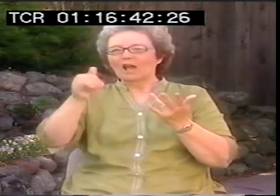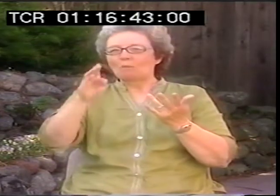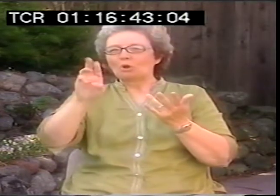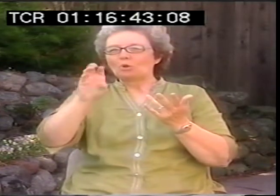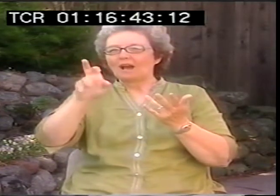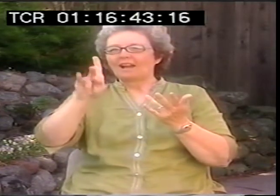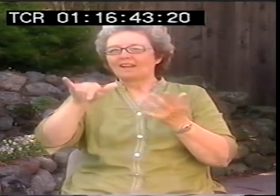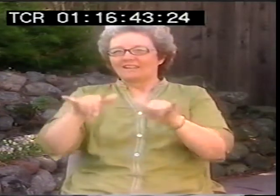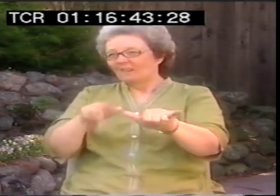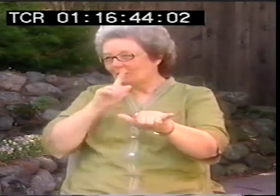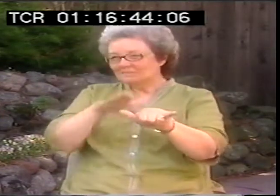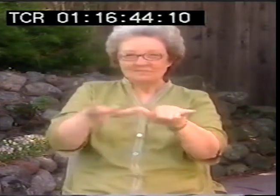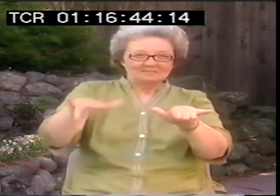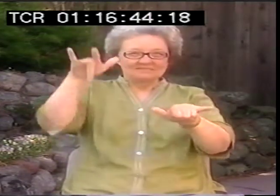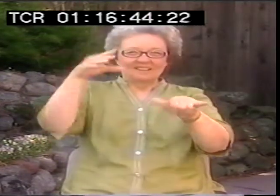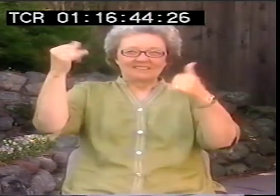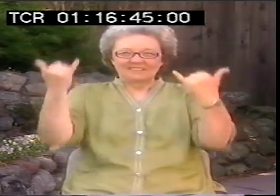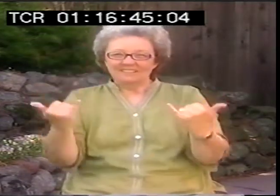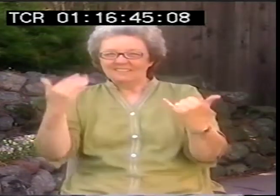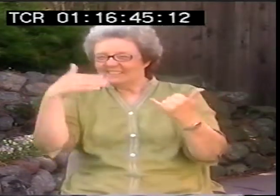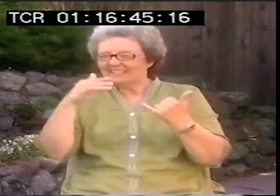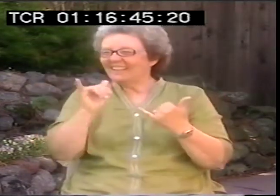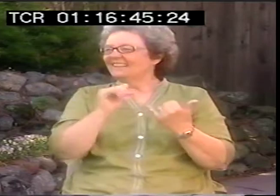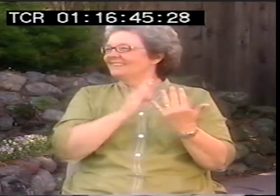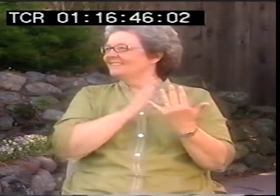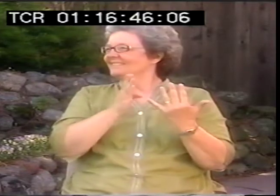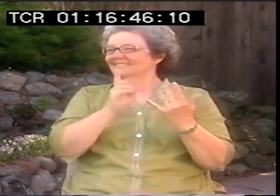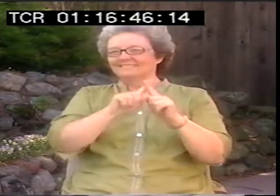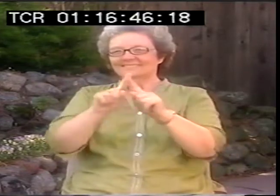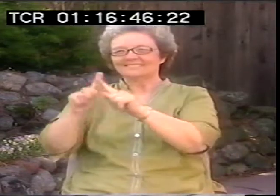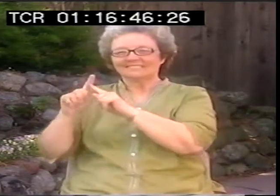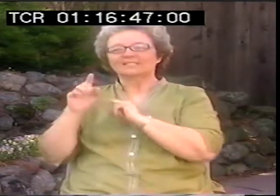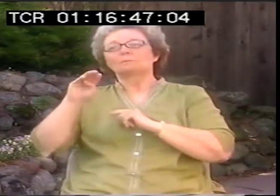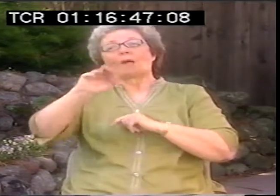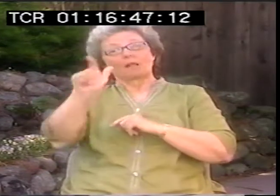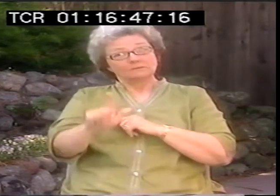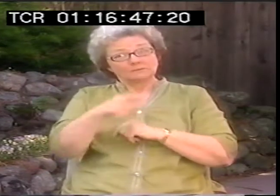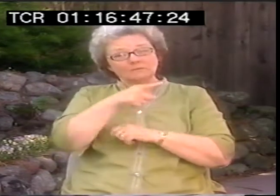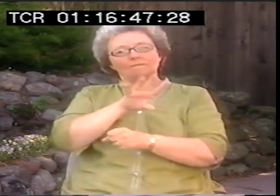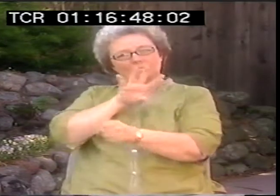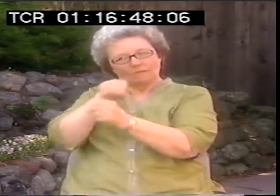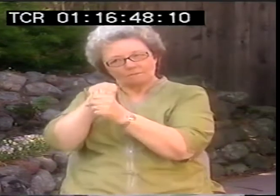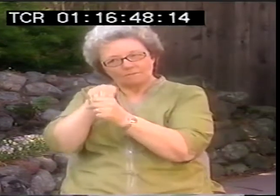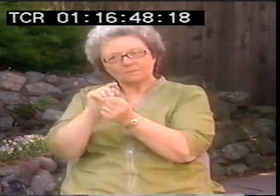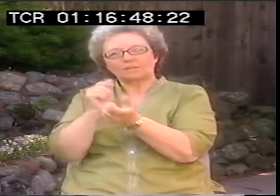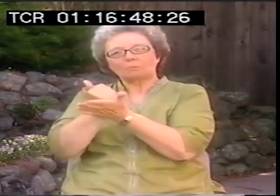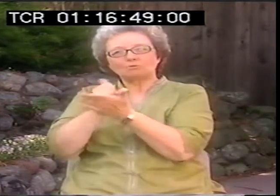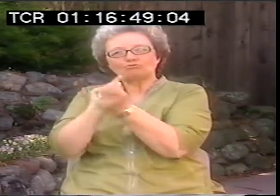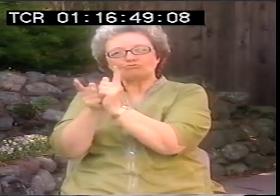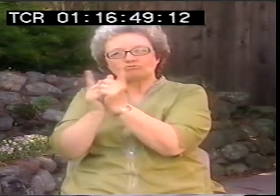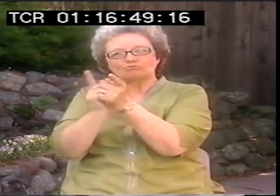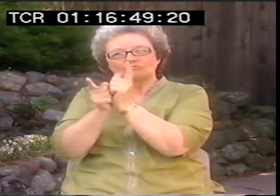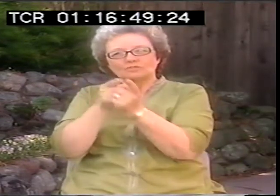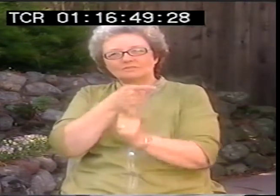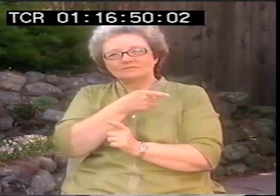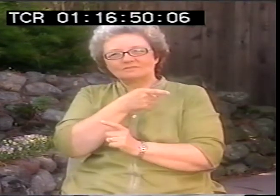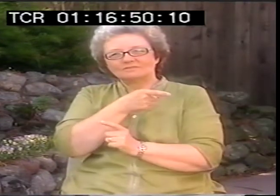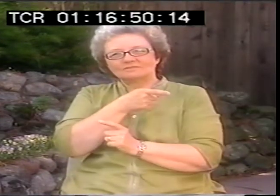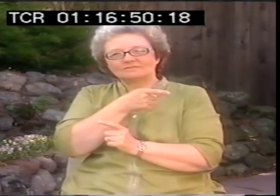Let me count the ways, things like that. Jabberwocky, I remember twas brillig, that kind of thing.